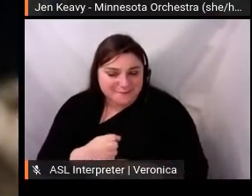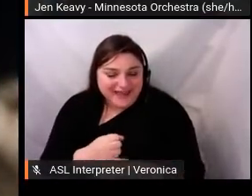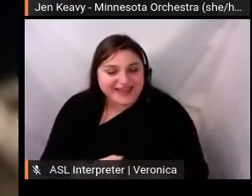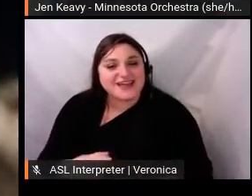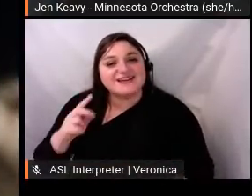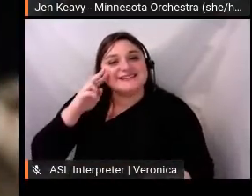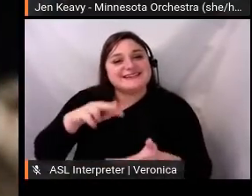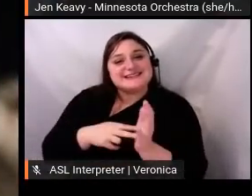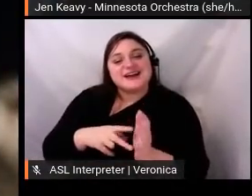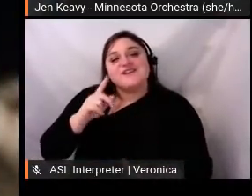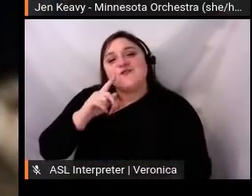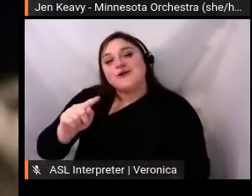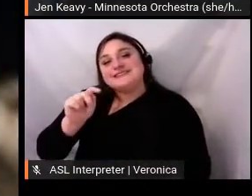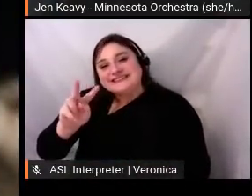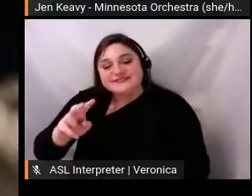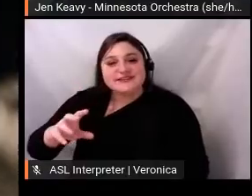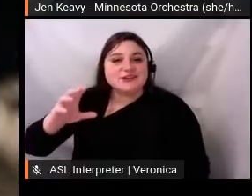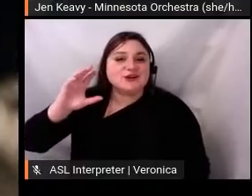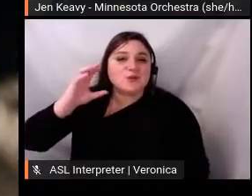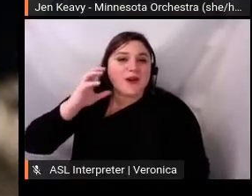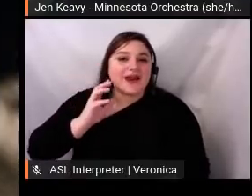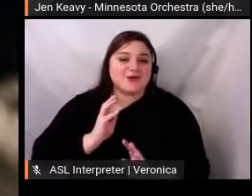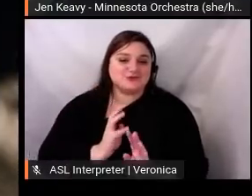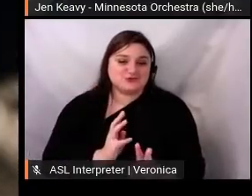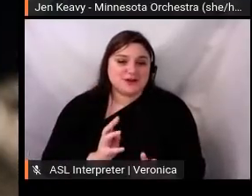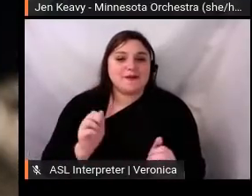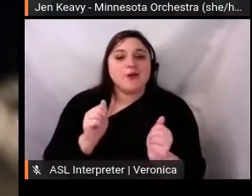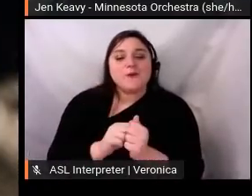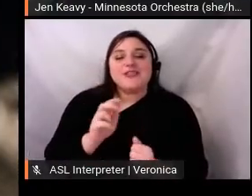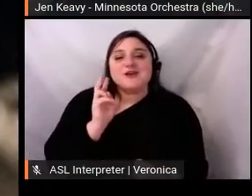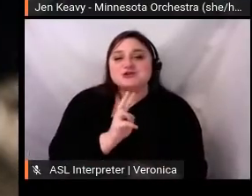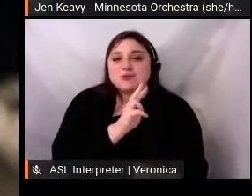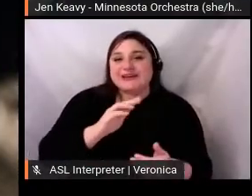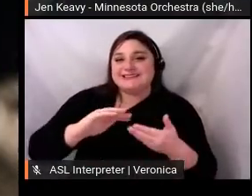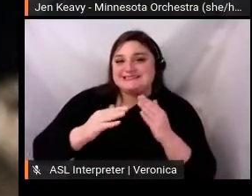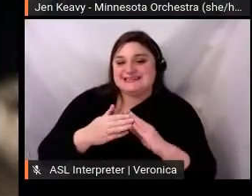streaming through our new partnership with Twin Cities PBS and our